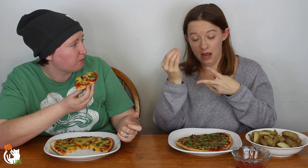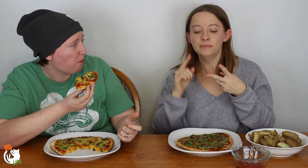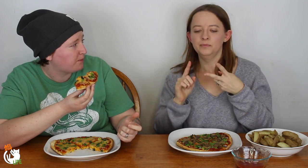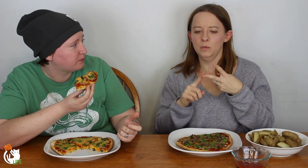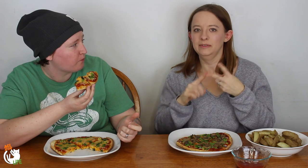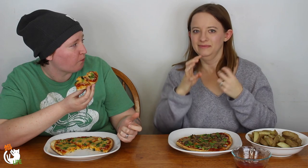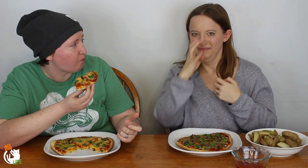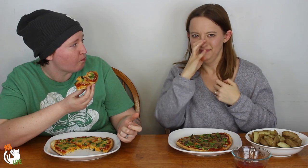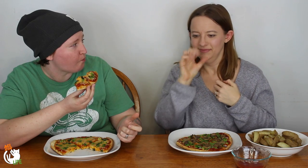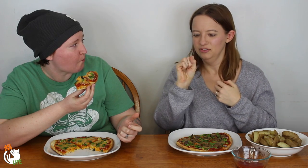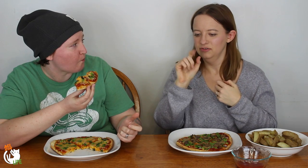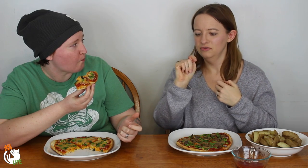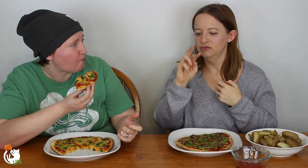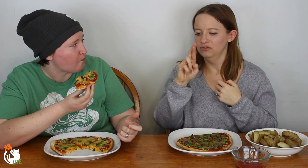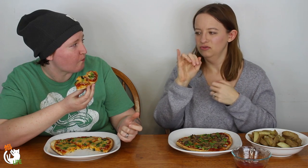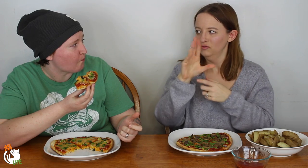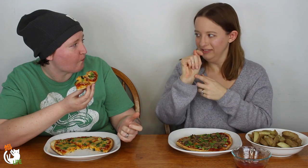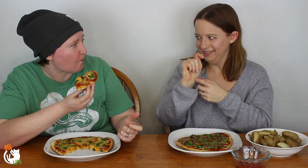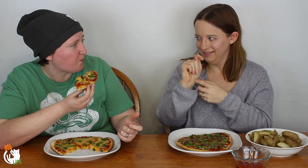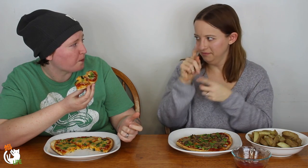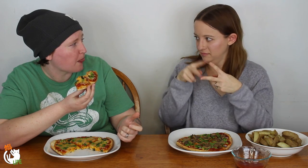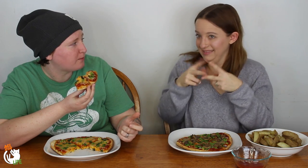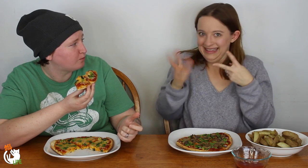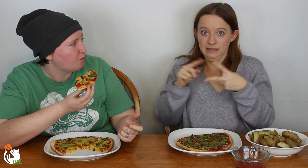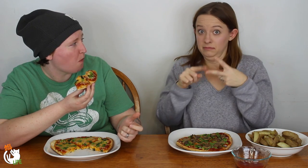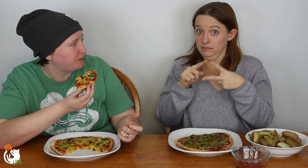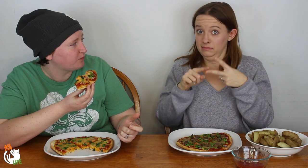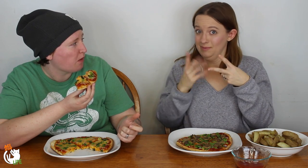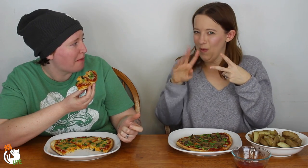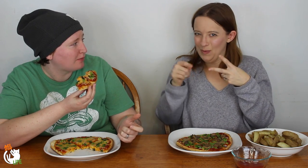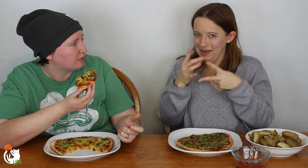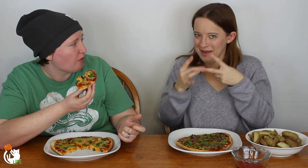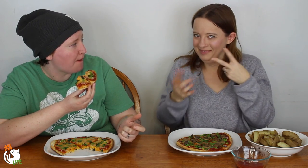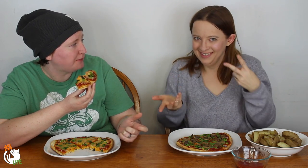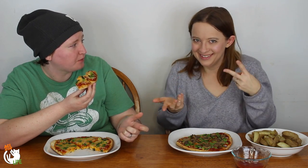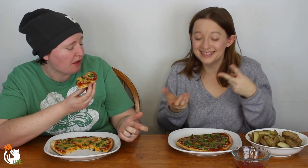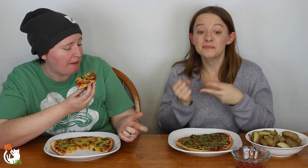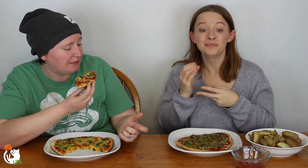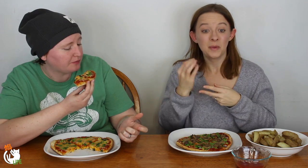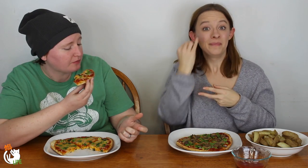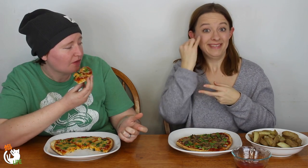So, either "none" or "strict". So, those are the only two options. There's only two!